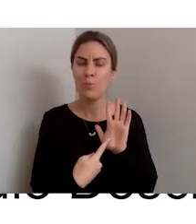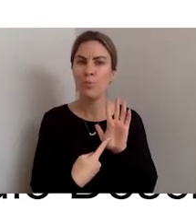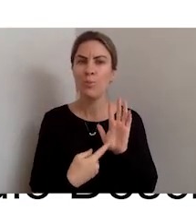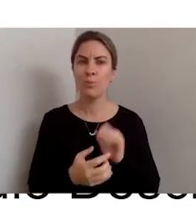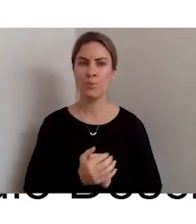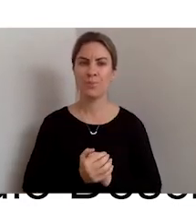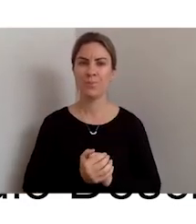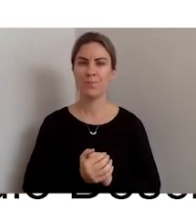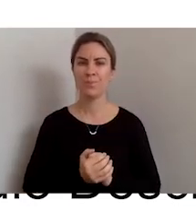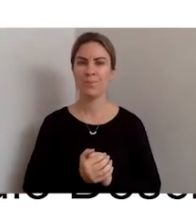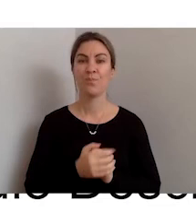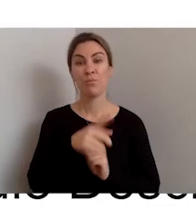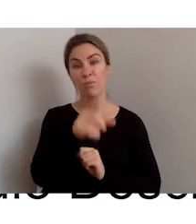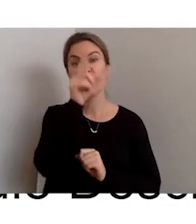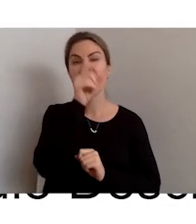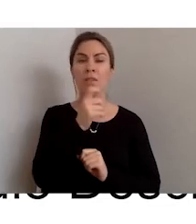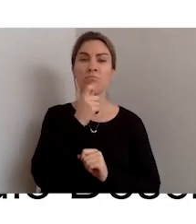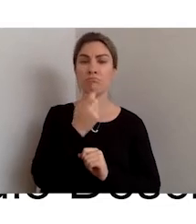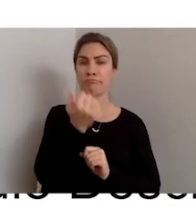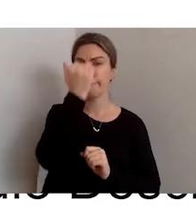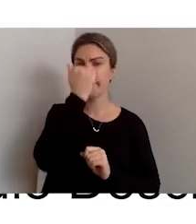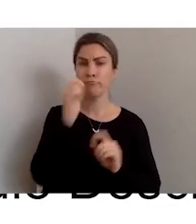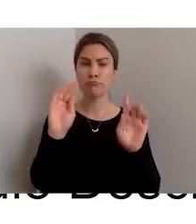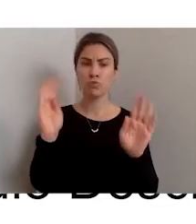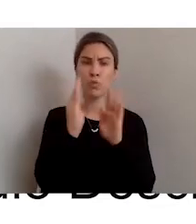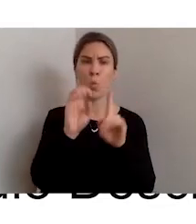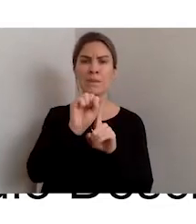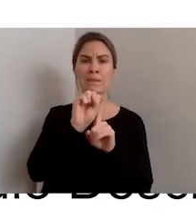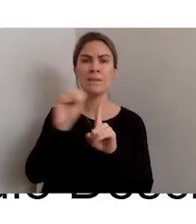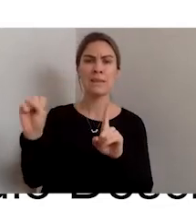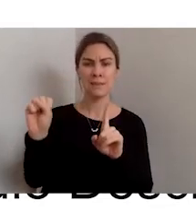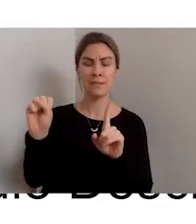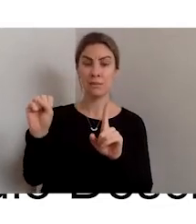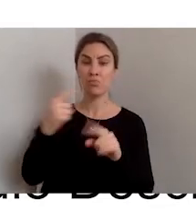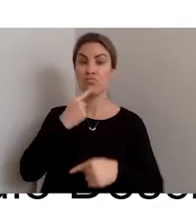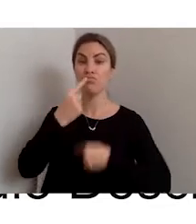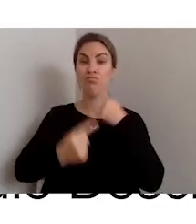So you can use a short sentence to describe a photograph.